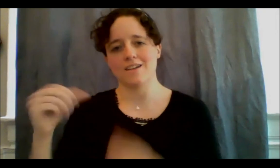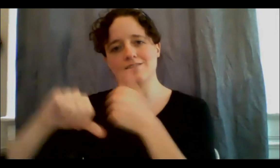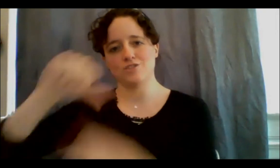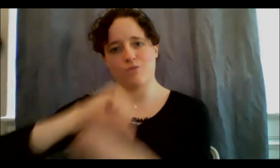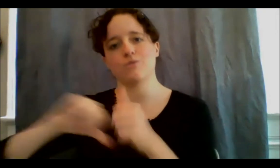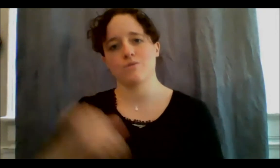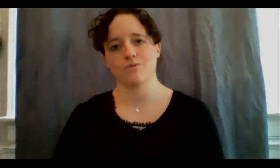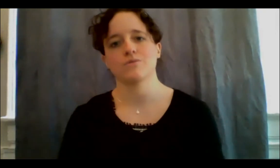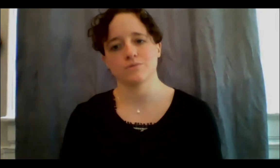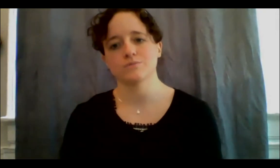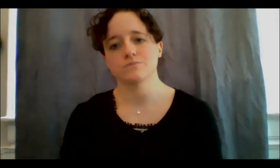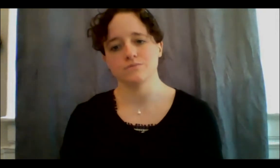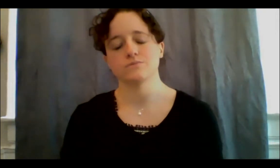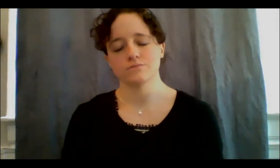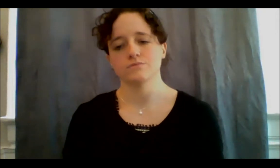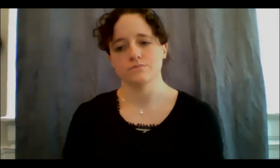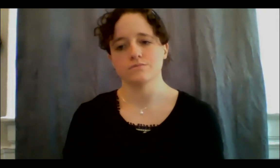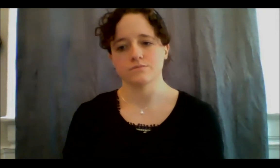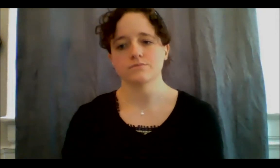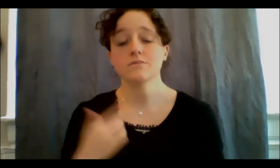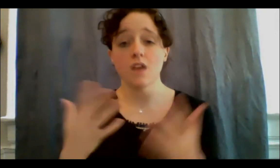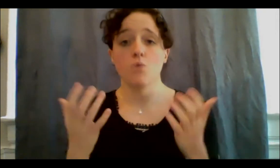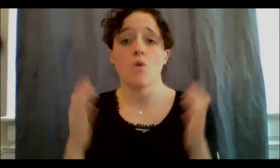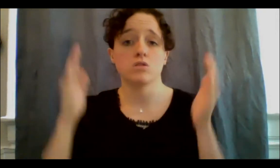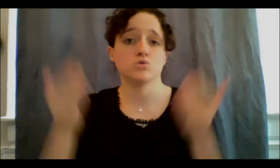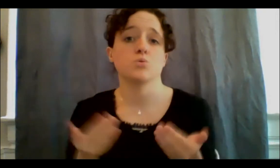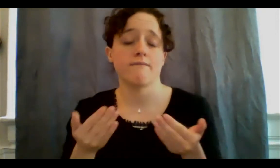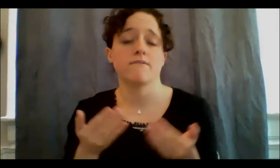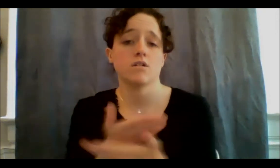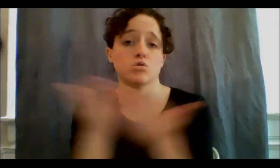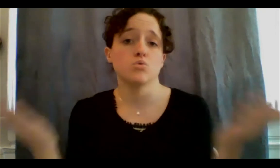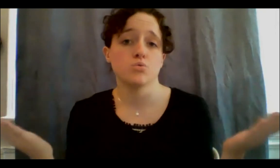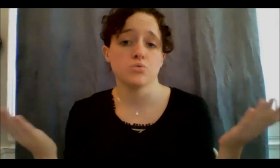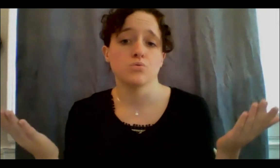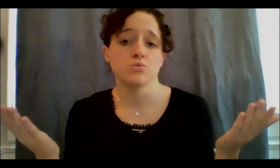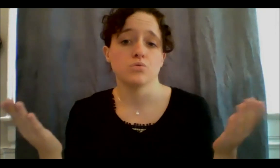I would like to invite you to share with us your last thoughts